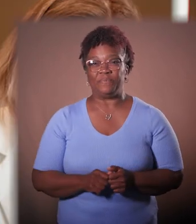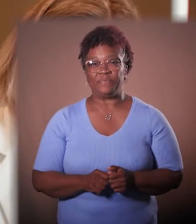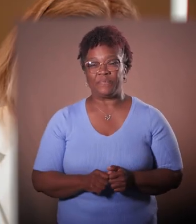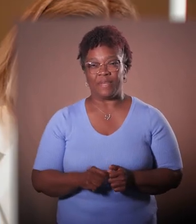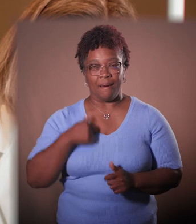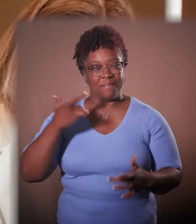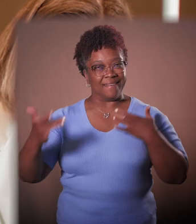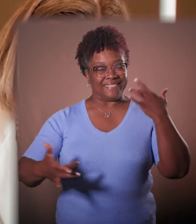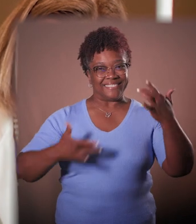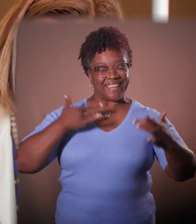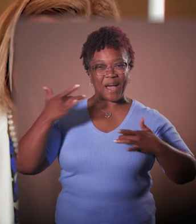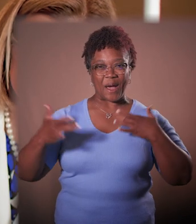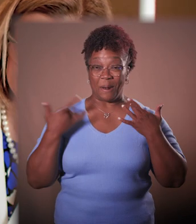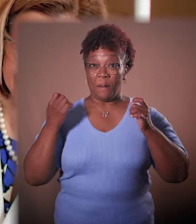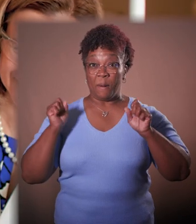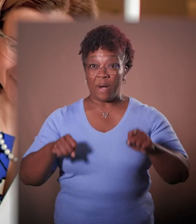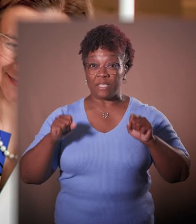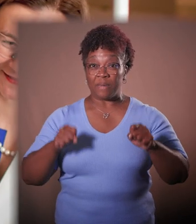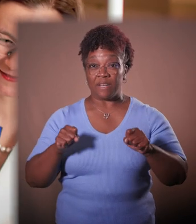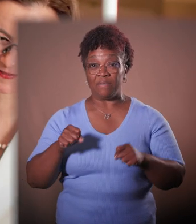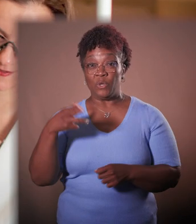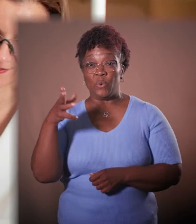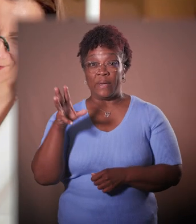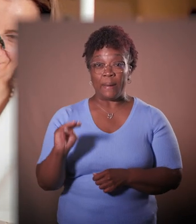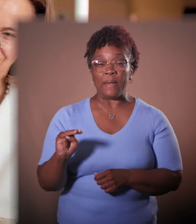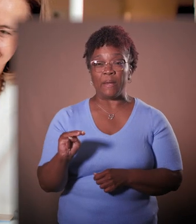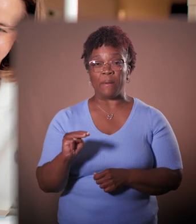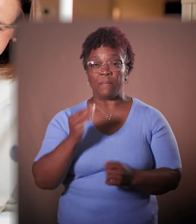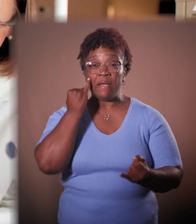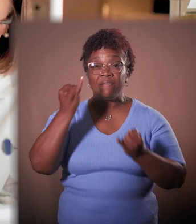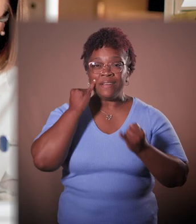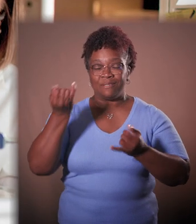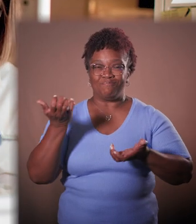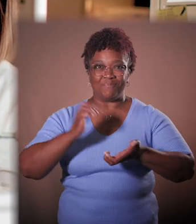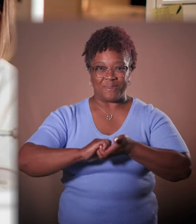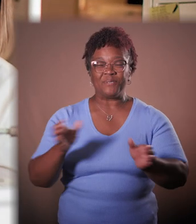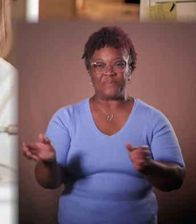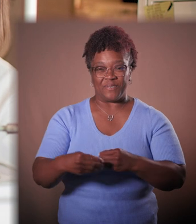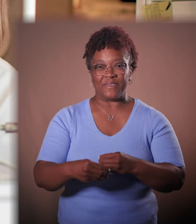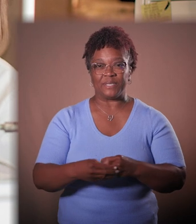I'm especially excited about the possibilities of U-M's Innovation Partnerships Office.